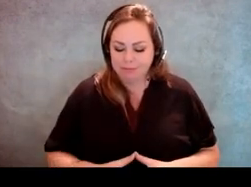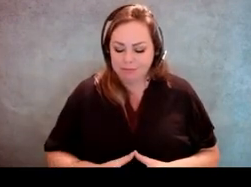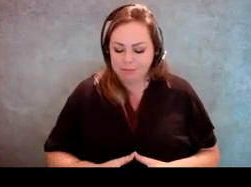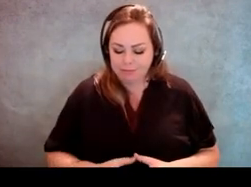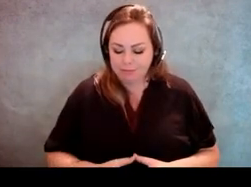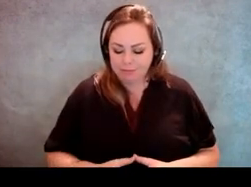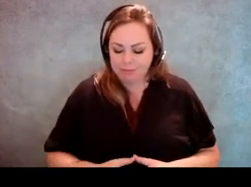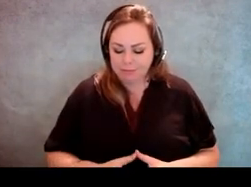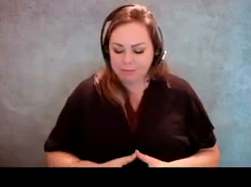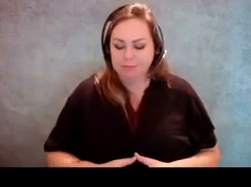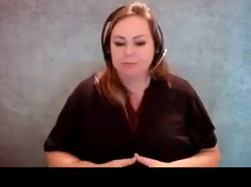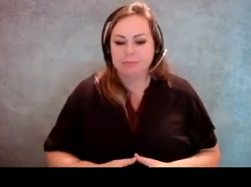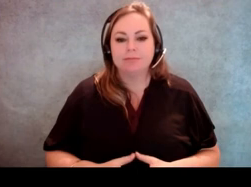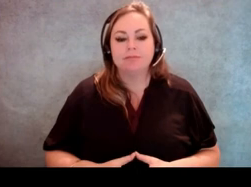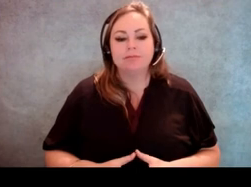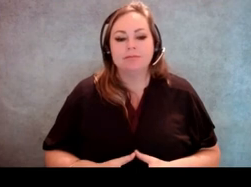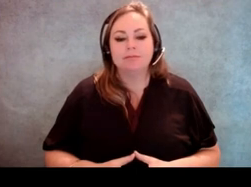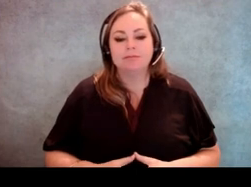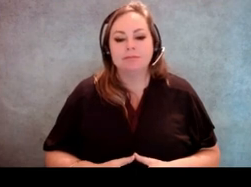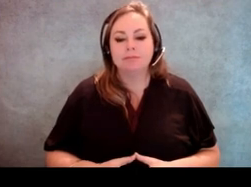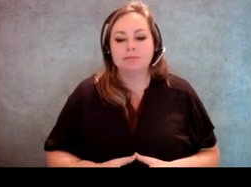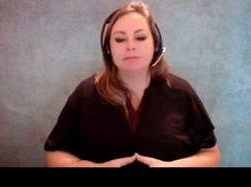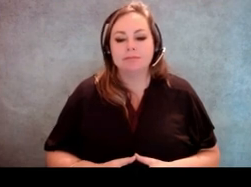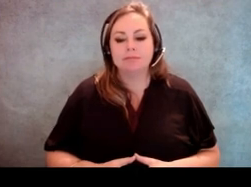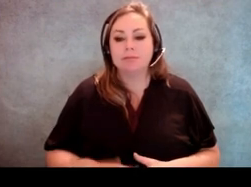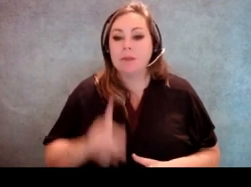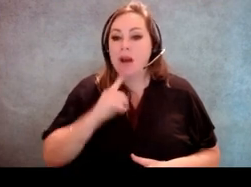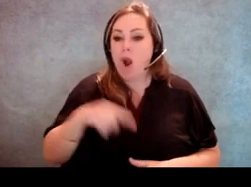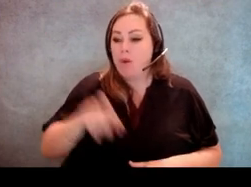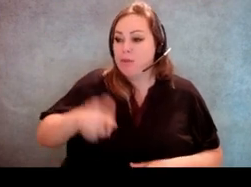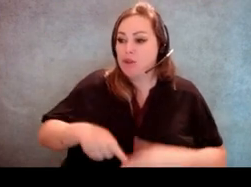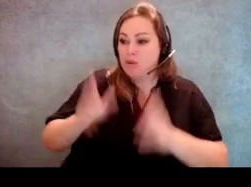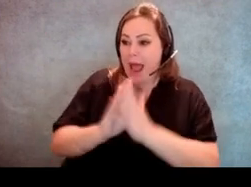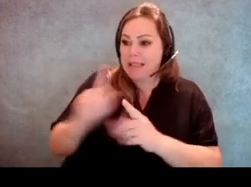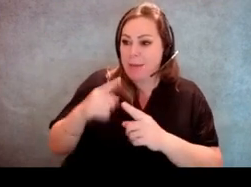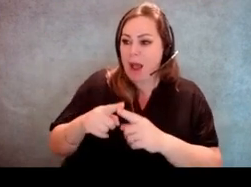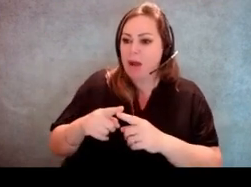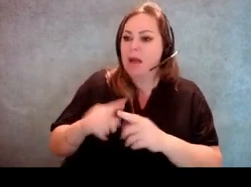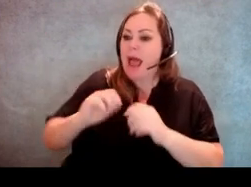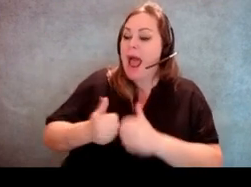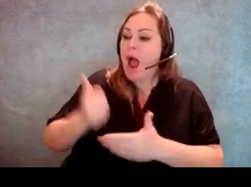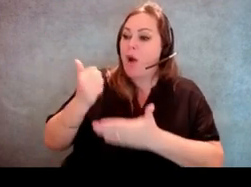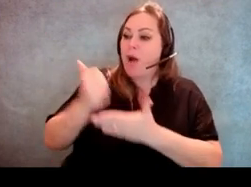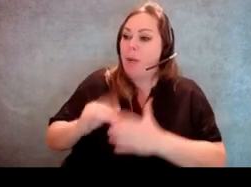[Host] Are we supposed to ask about a relationship between the person and their assistant? [Jeff Miller] The form that the assistor